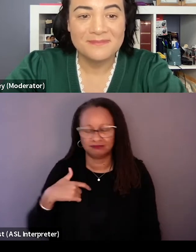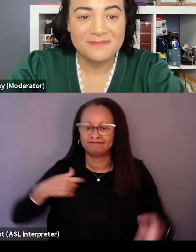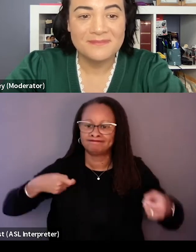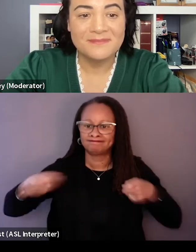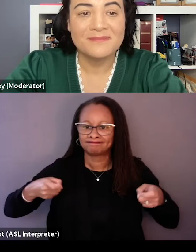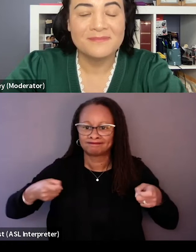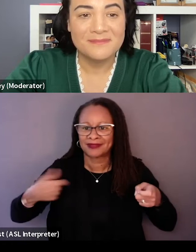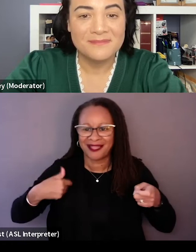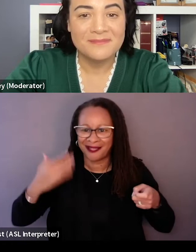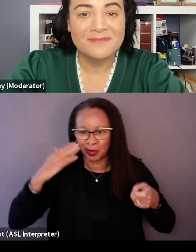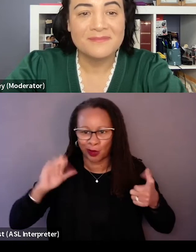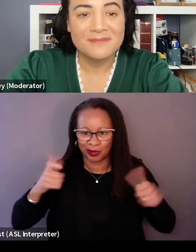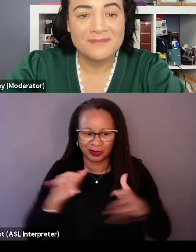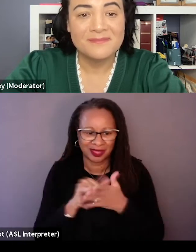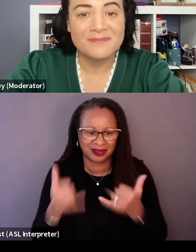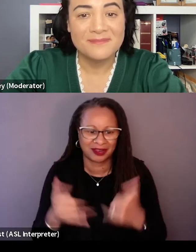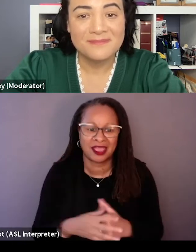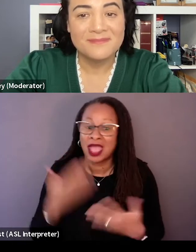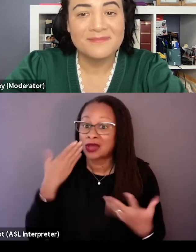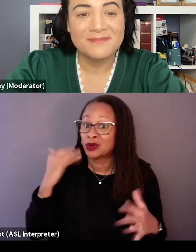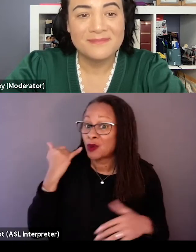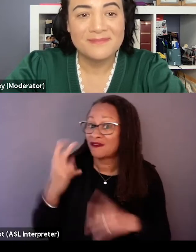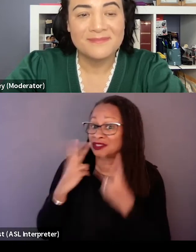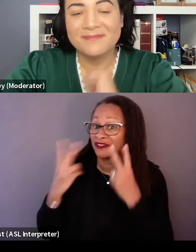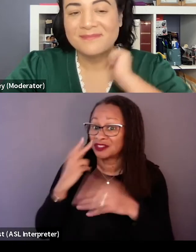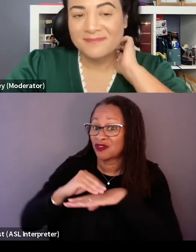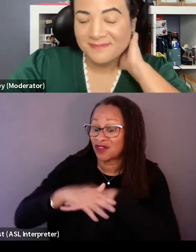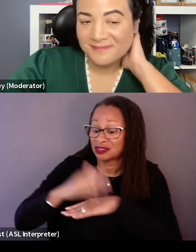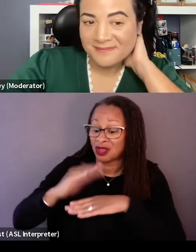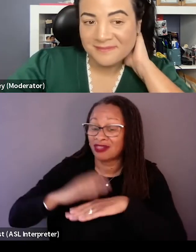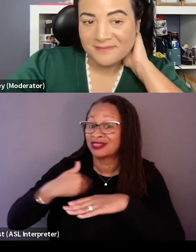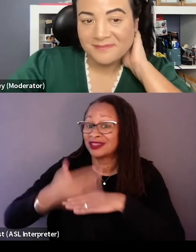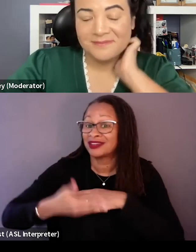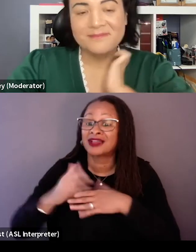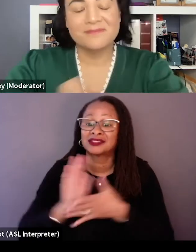And so I don't know if that will be visual effects on the next film, but I think we'll continue to do pro projects